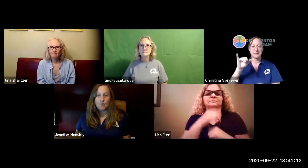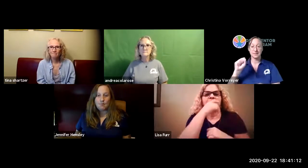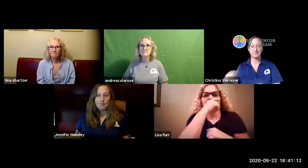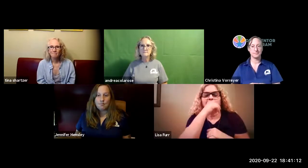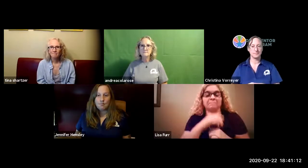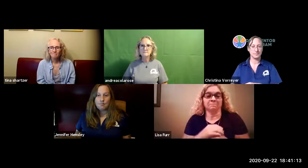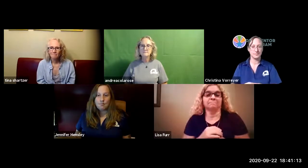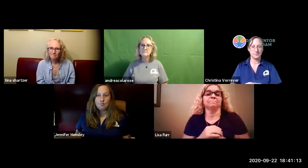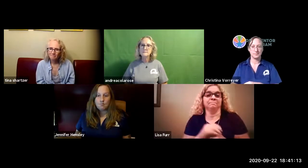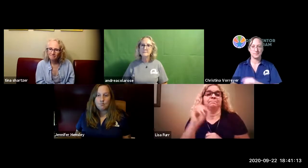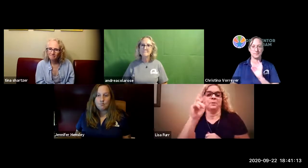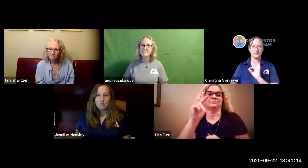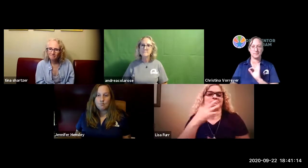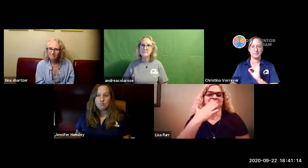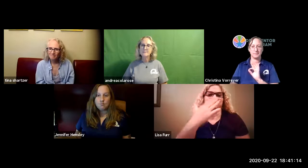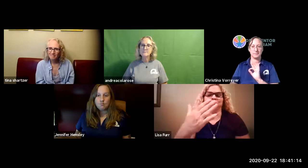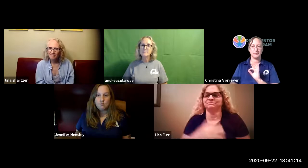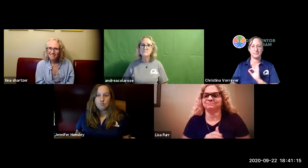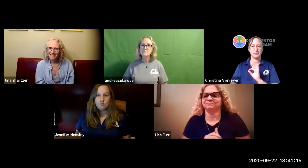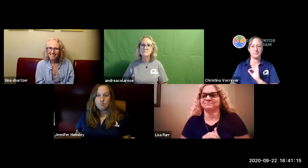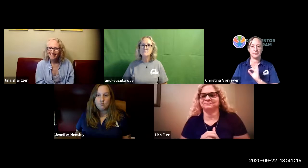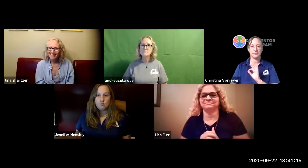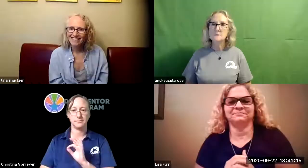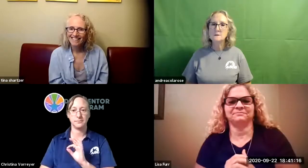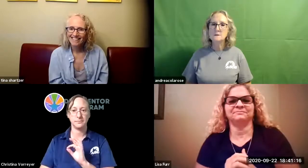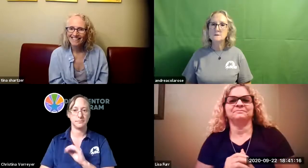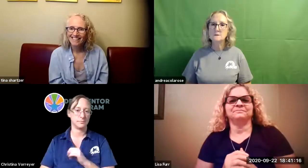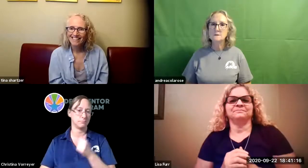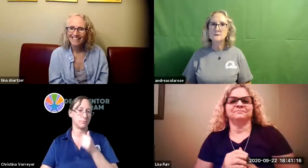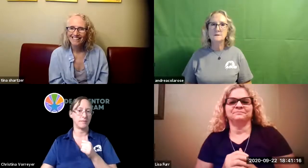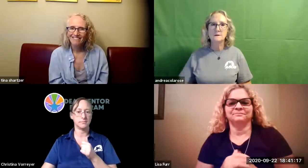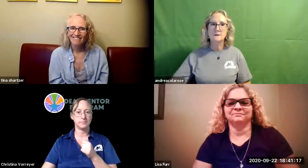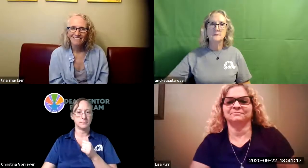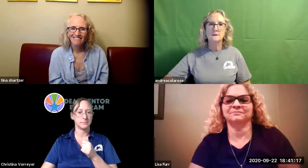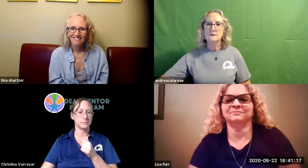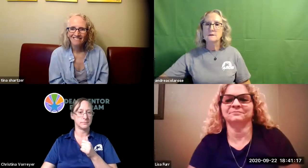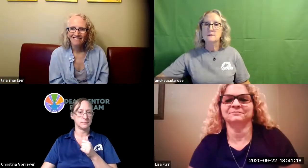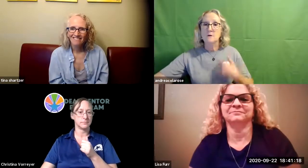okay so lisa take it away all right thank you